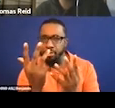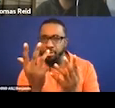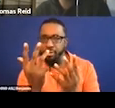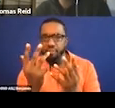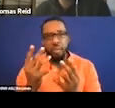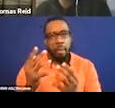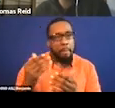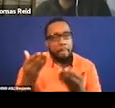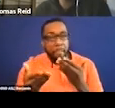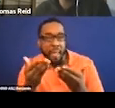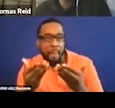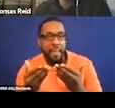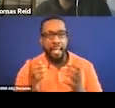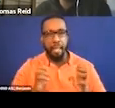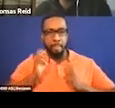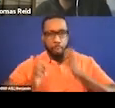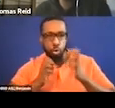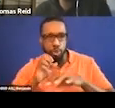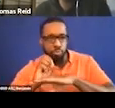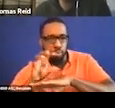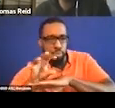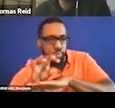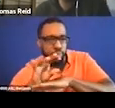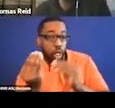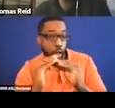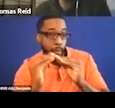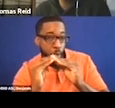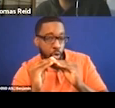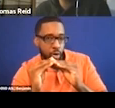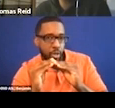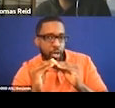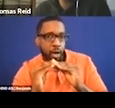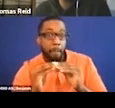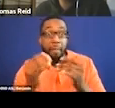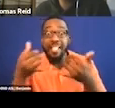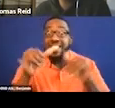emoting a little more than unusual. But he also stepped into the voice of a sports